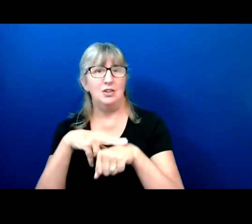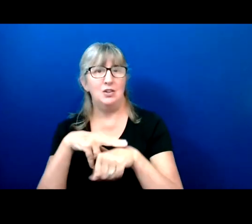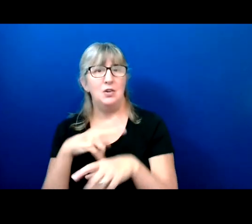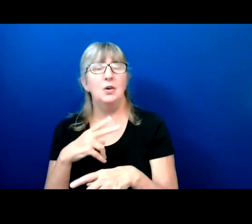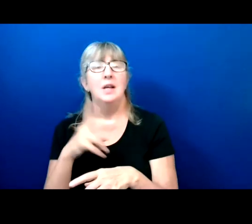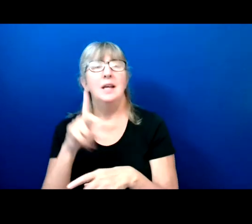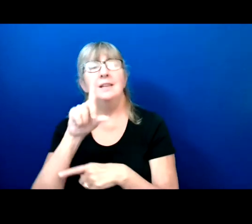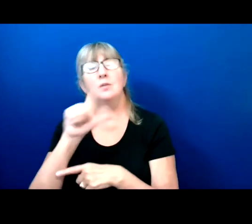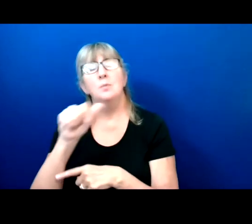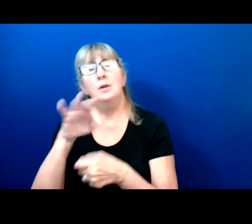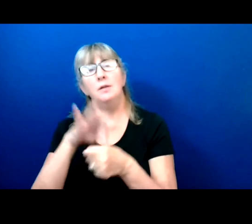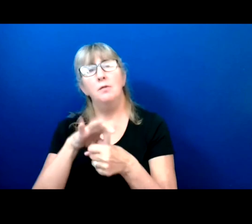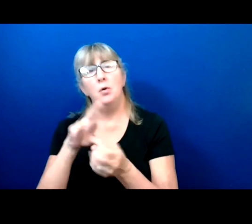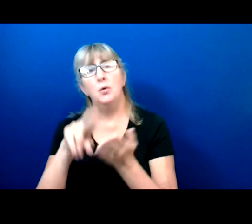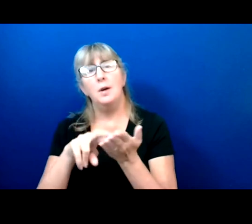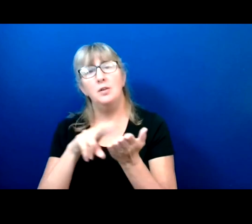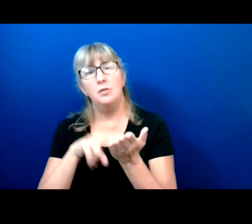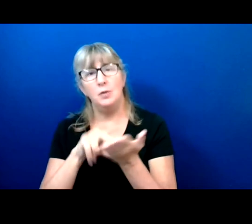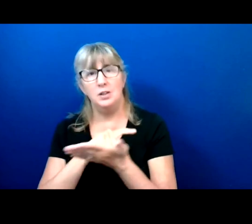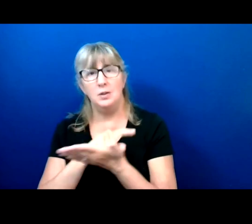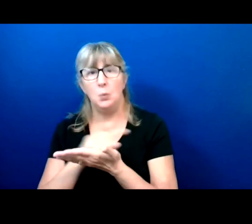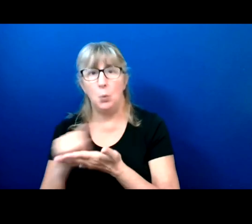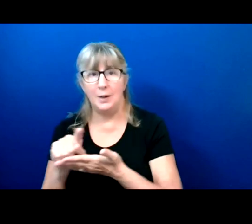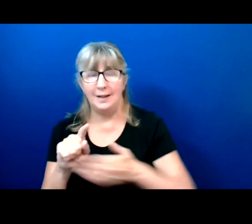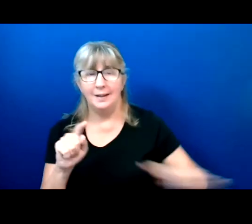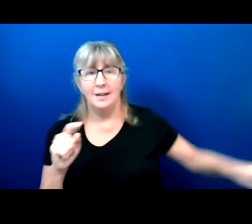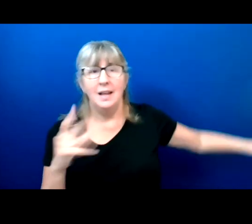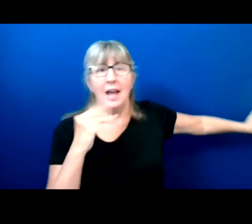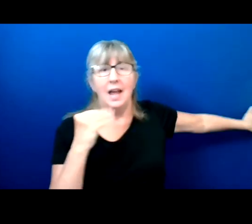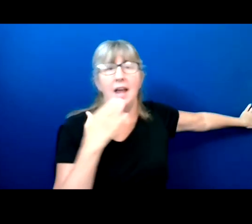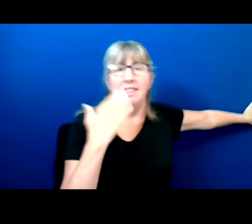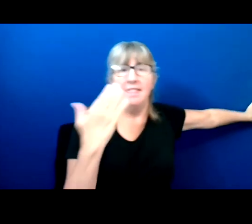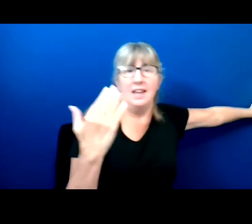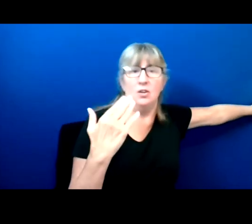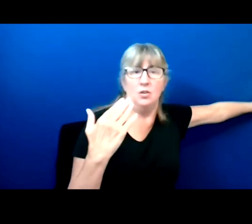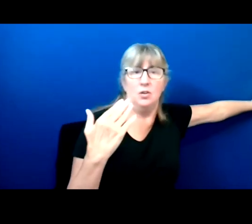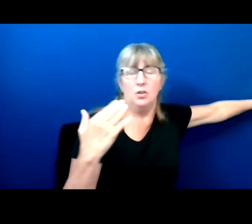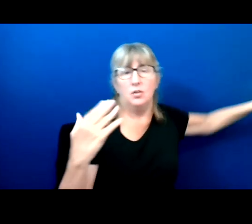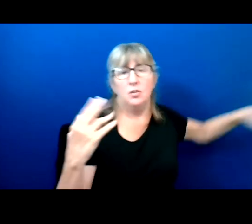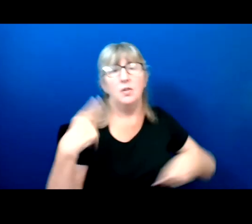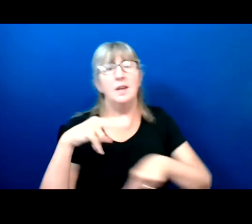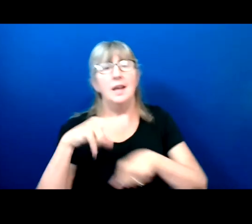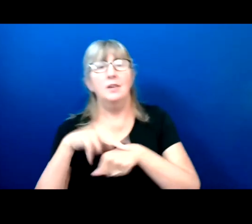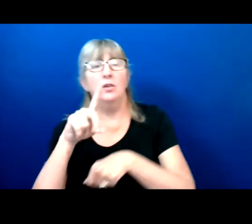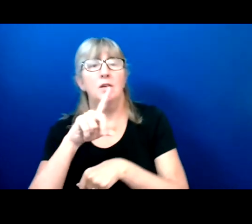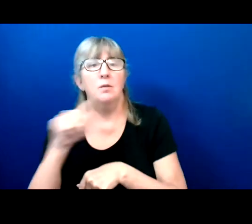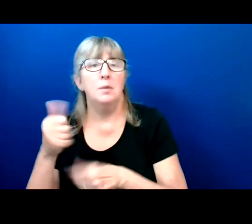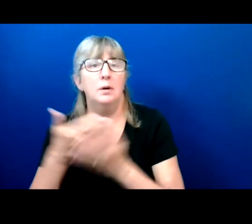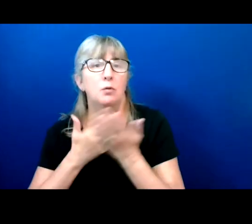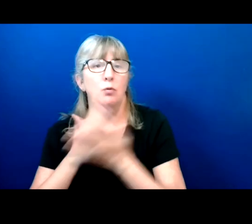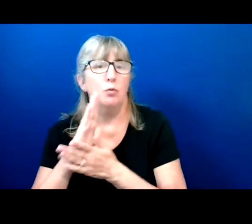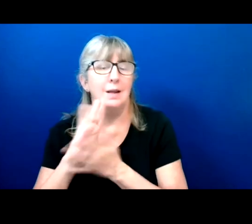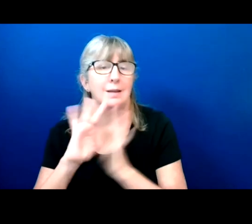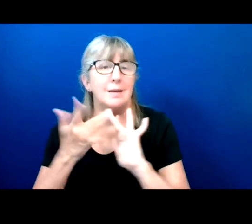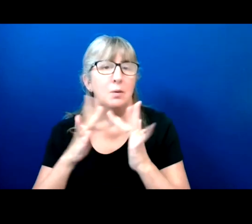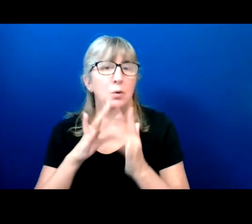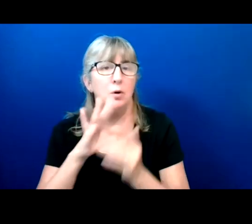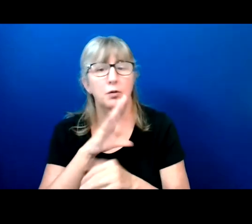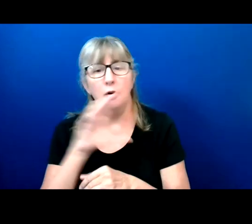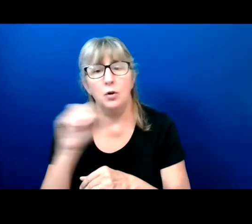week. I want to say thank you to the National Disability Rights Network particularly for co-hosting this event with us.